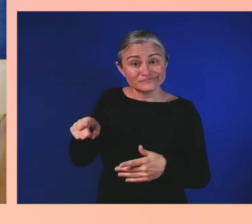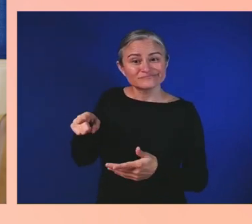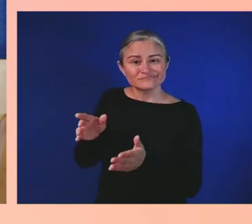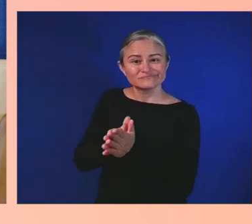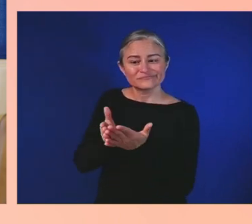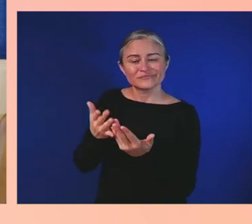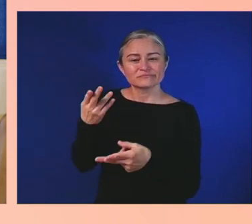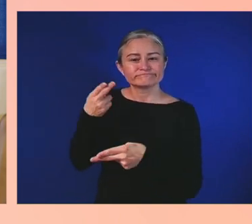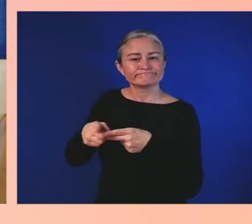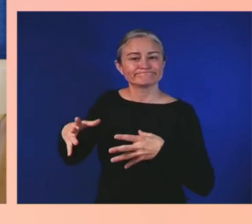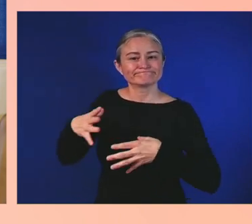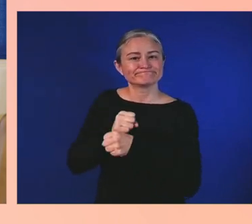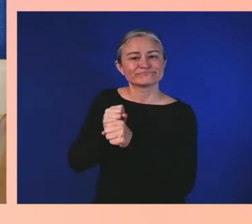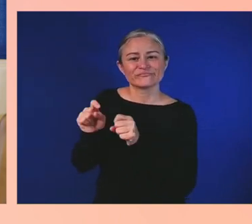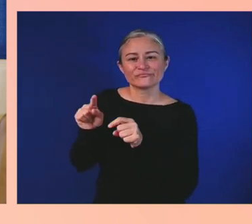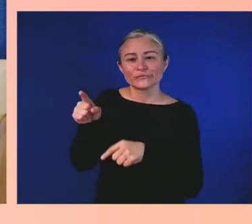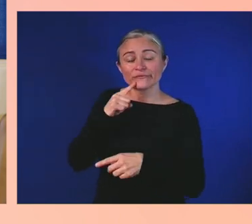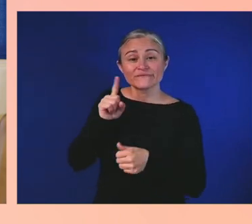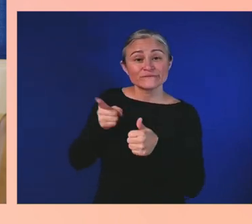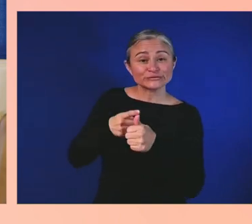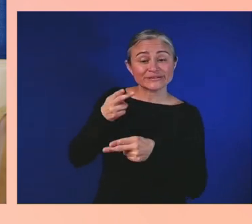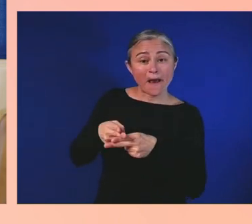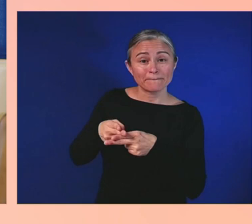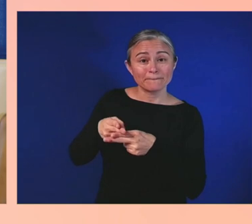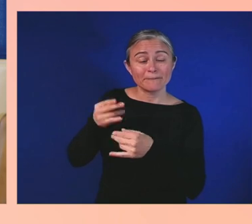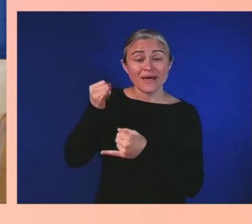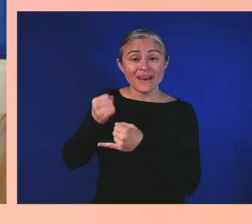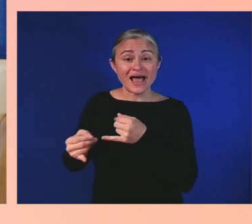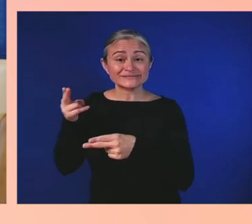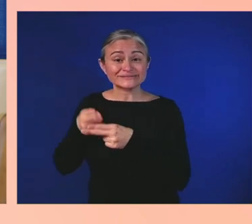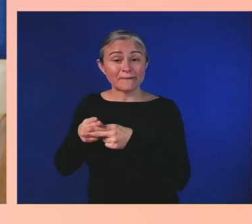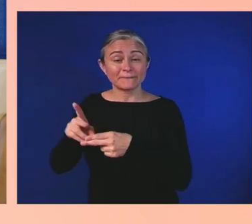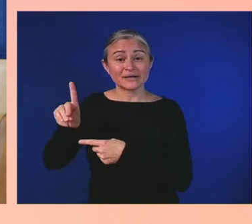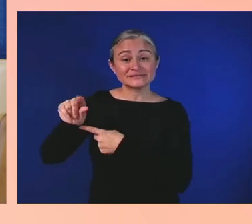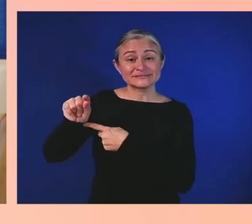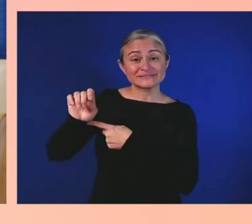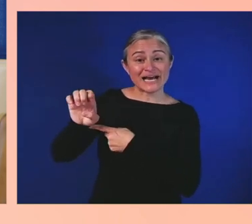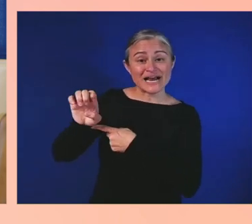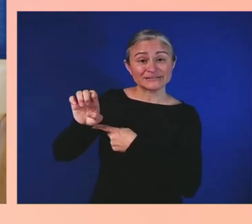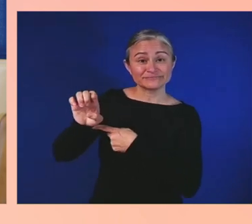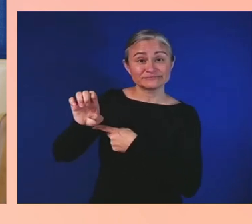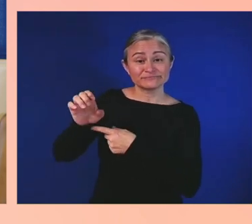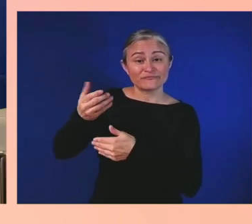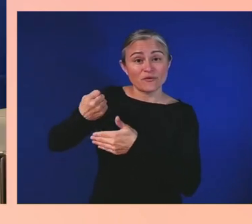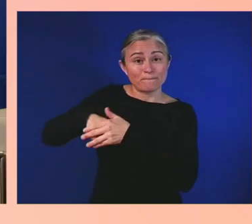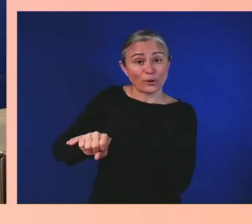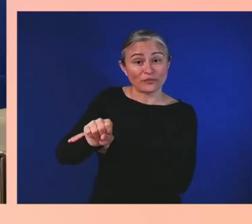the death certificate, death date. That's it. You pull a white resident's card,